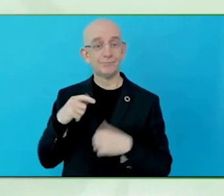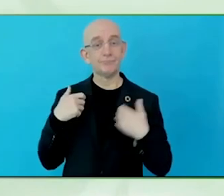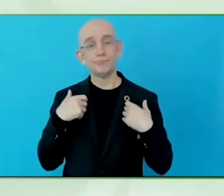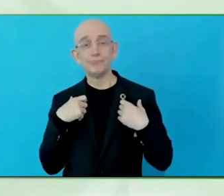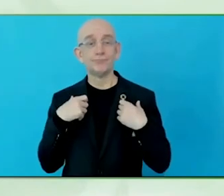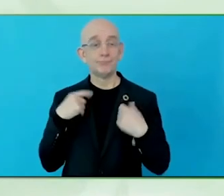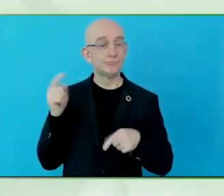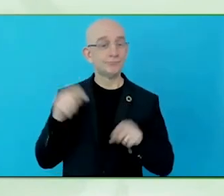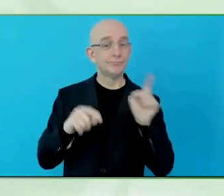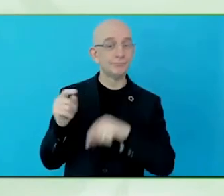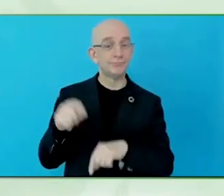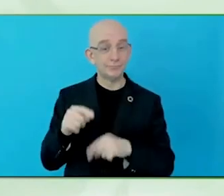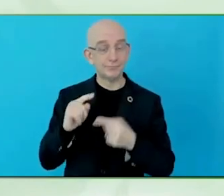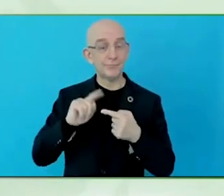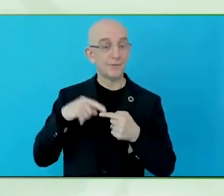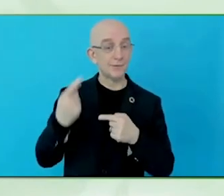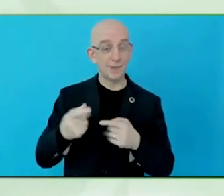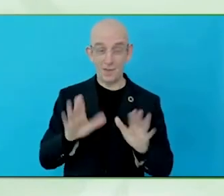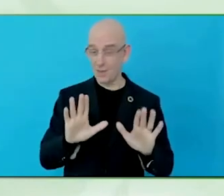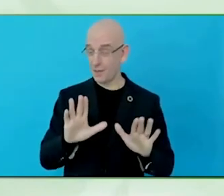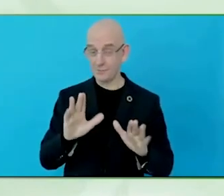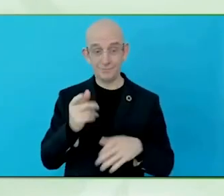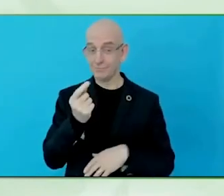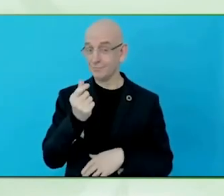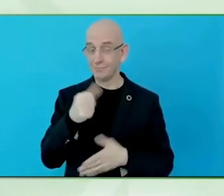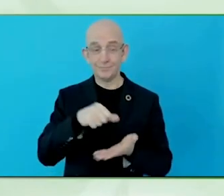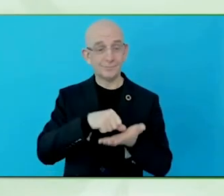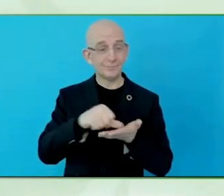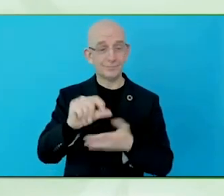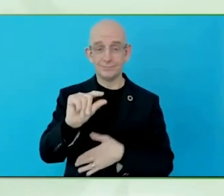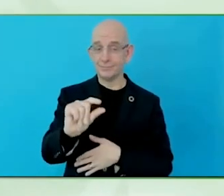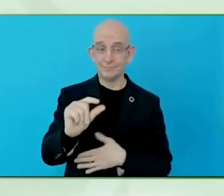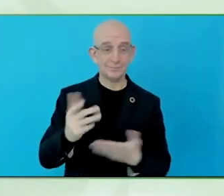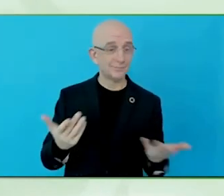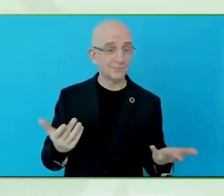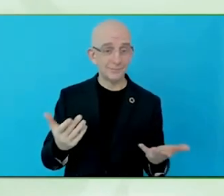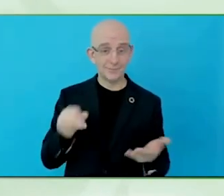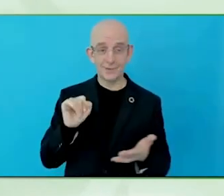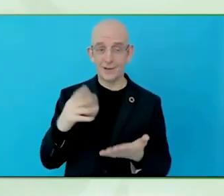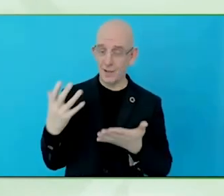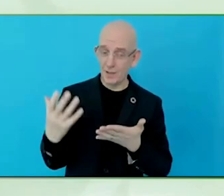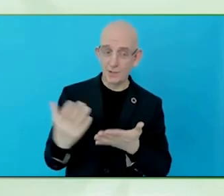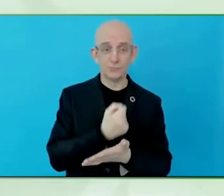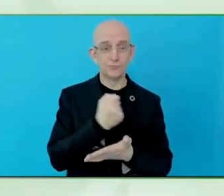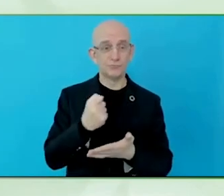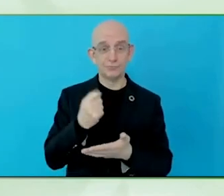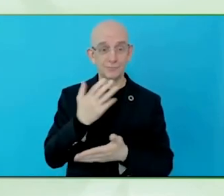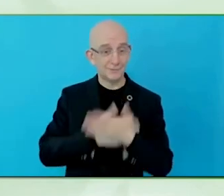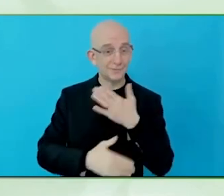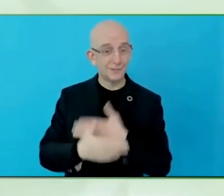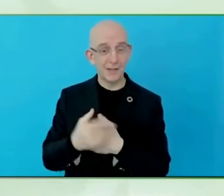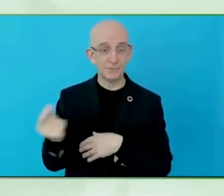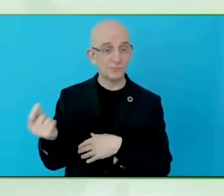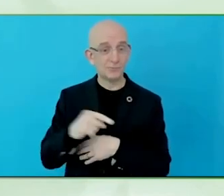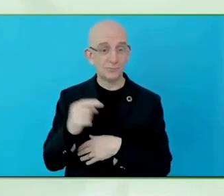So, why are you leaving money on the table in the first place? That is my question. Show me the money. And look at the data.